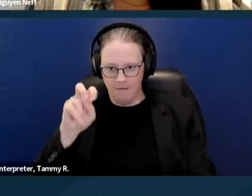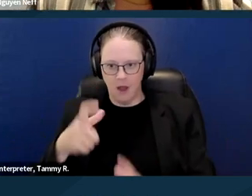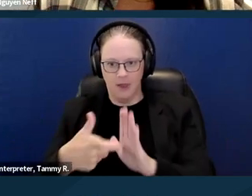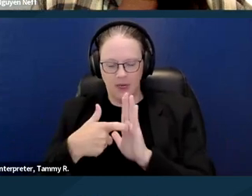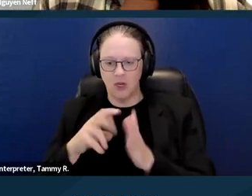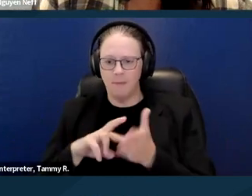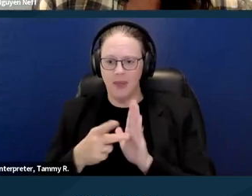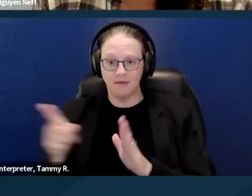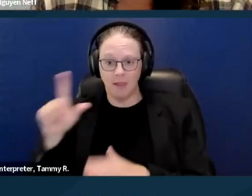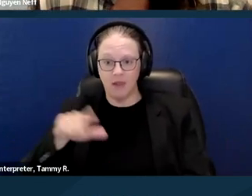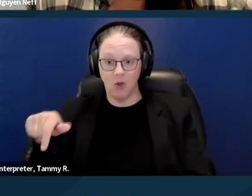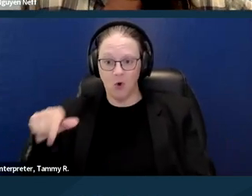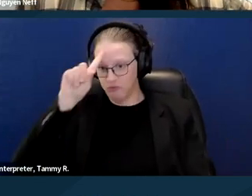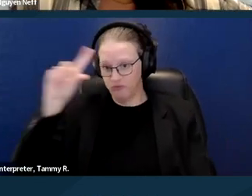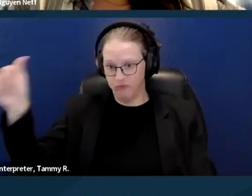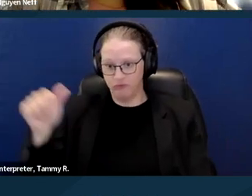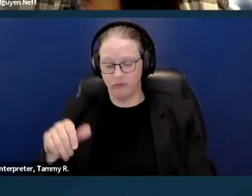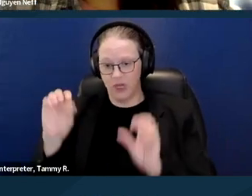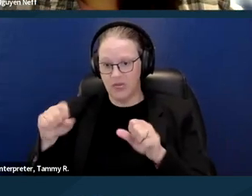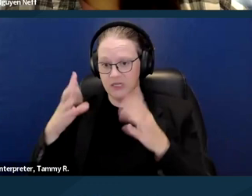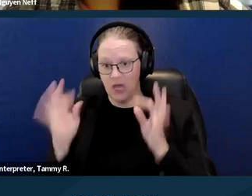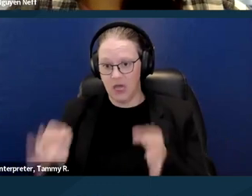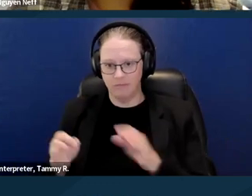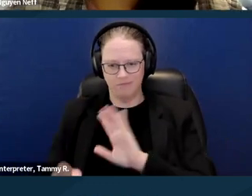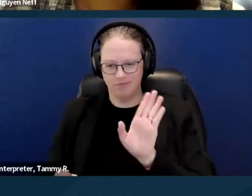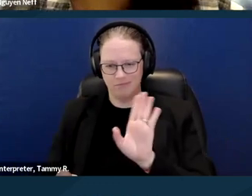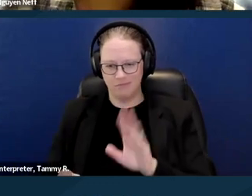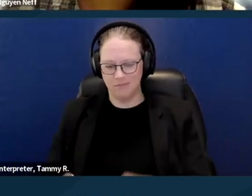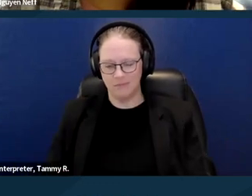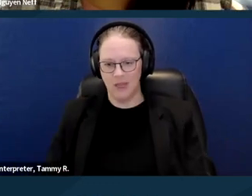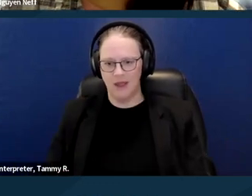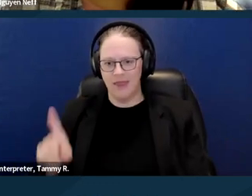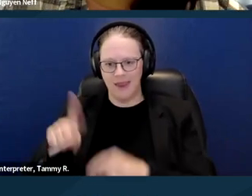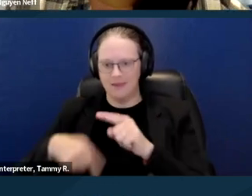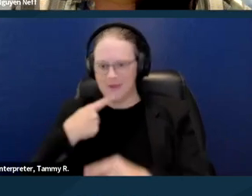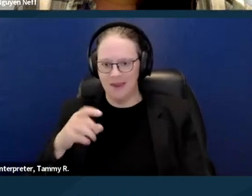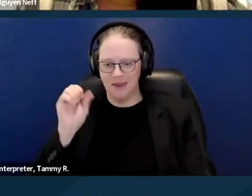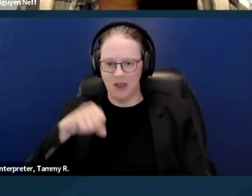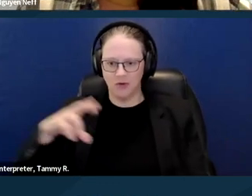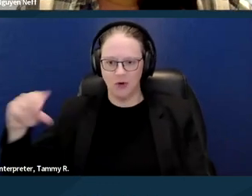it's not sort of like up to the landlord to say yes or no. They have an affirmative obligation.